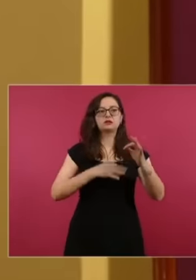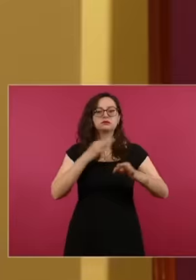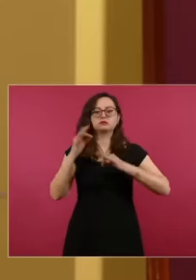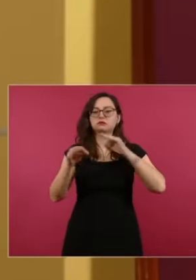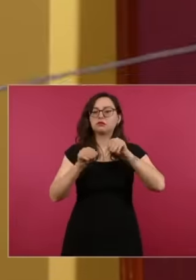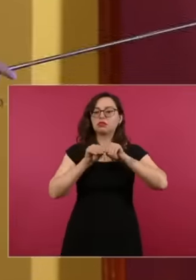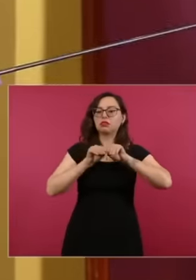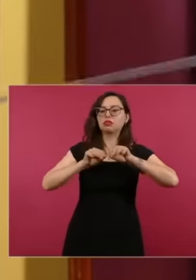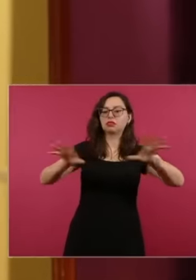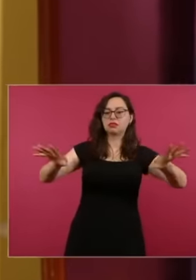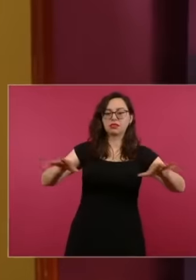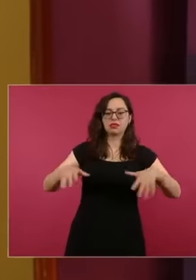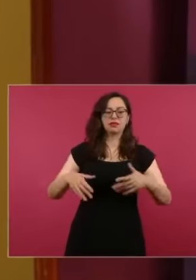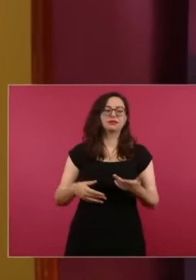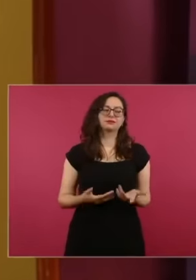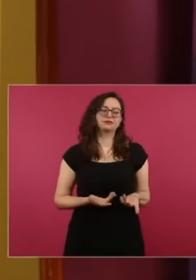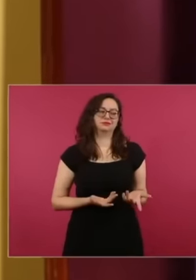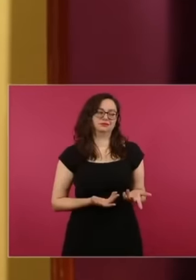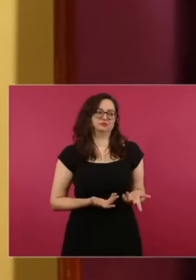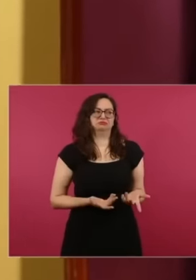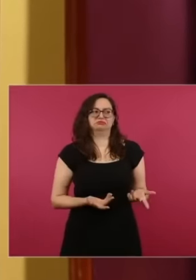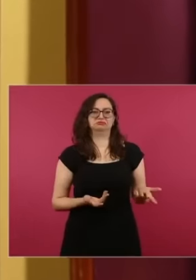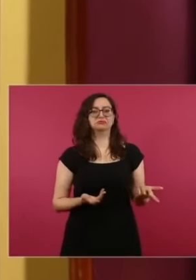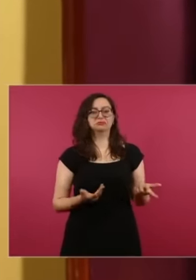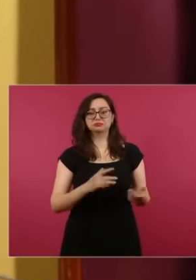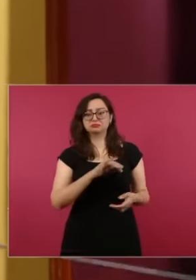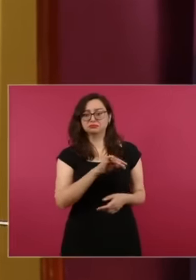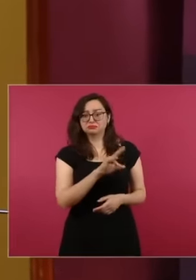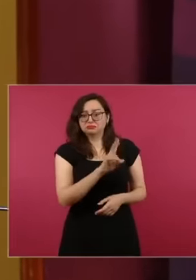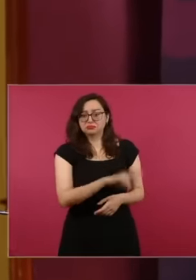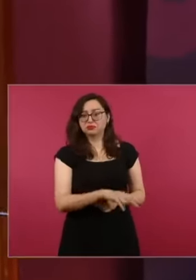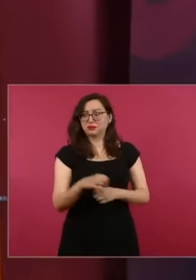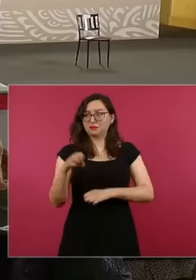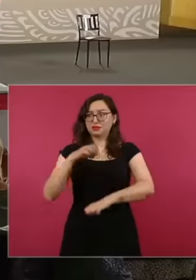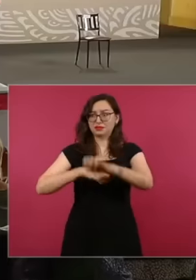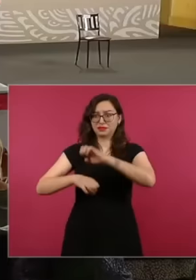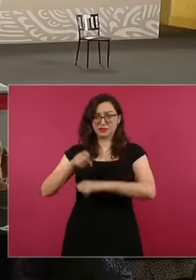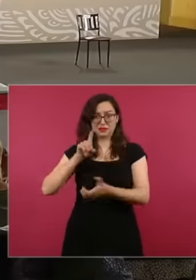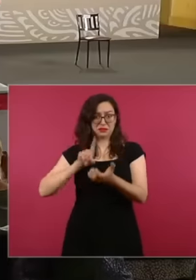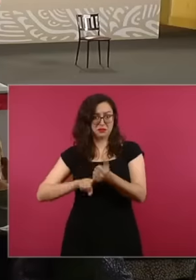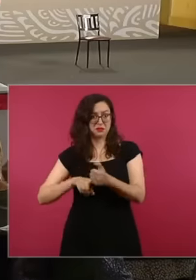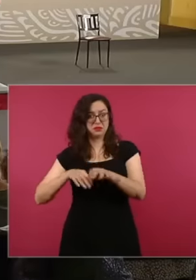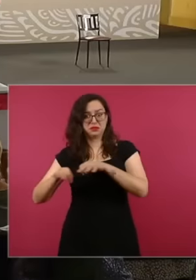Yes, well, they take it out of here because if we say it, it is public information. Well, with these